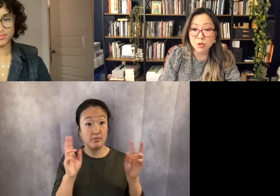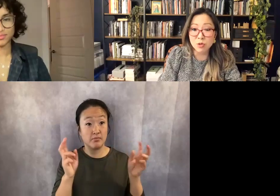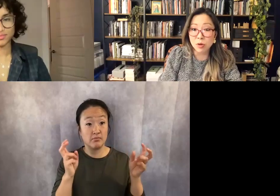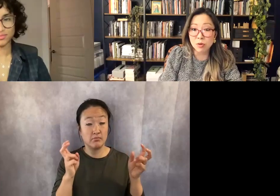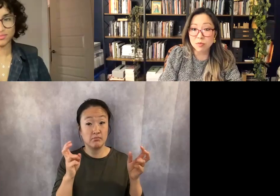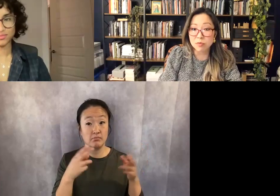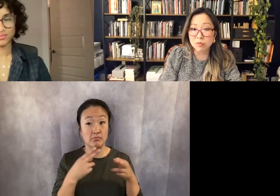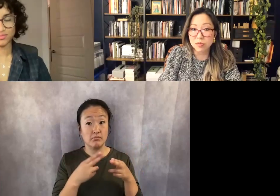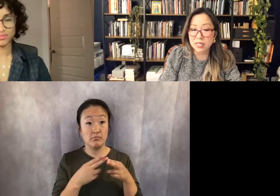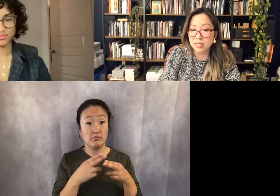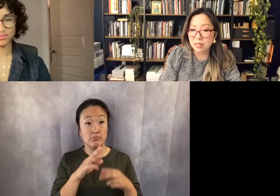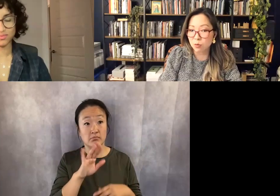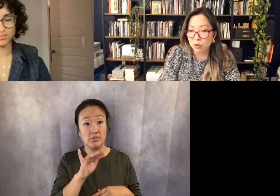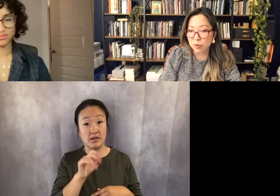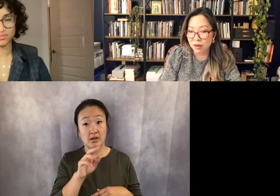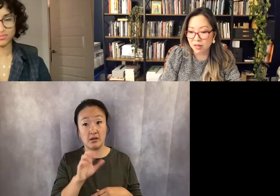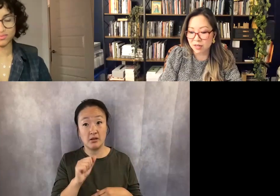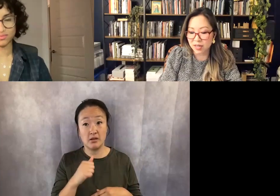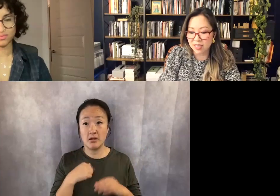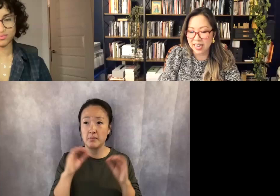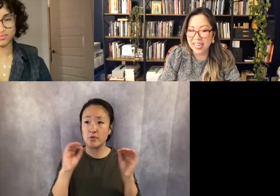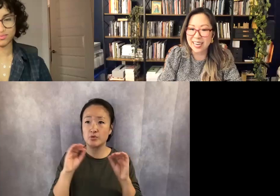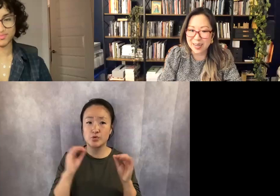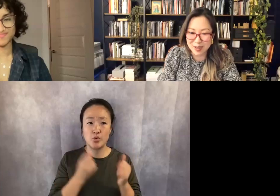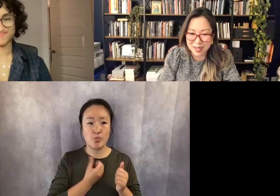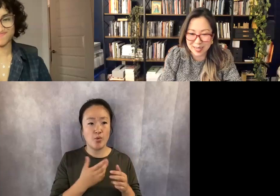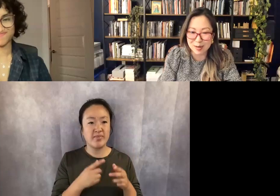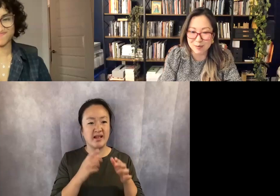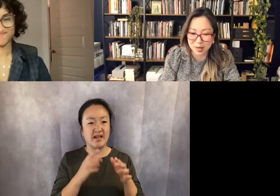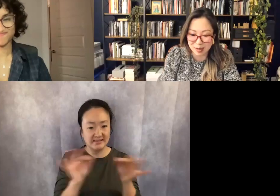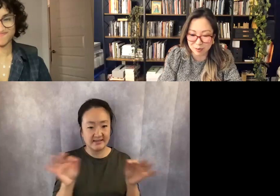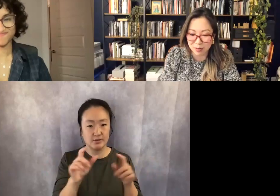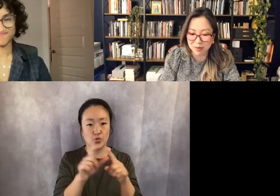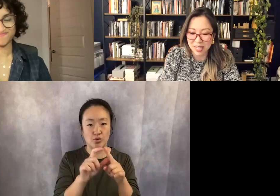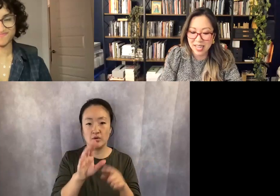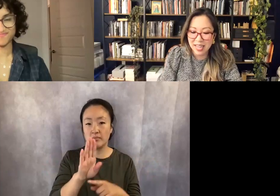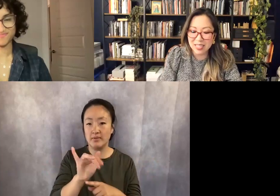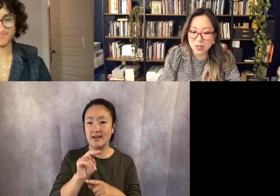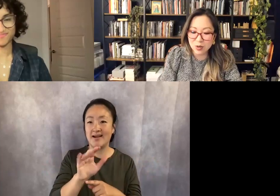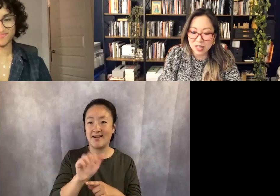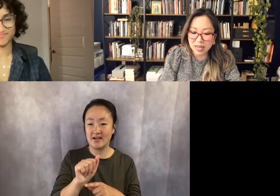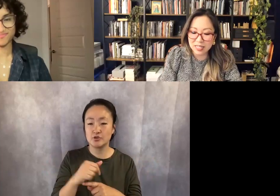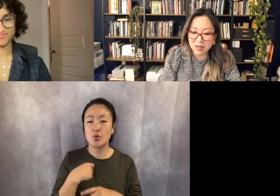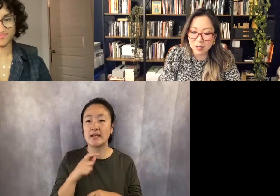no poem that says the word "Bianca" in it. I need a Bianca poem, and so then I started